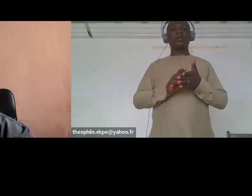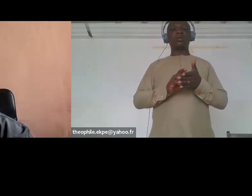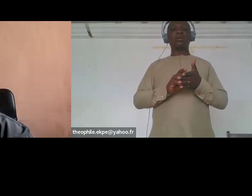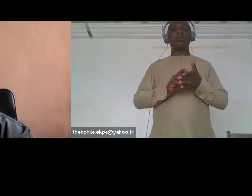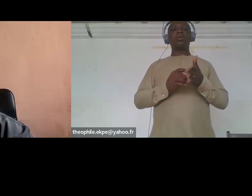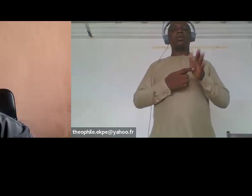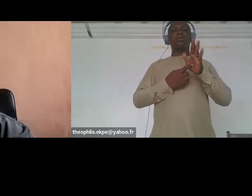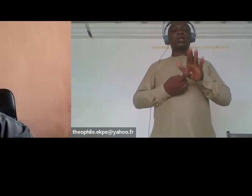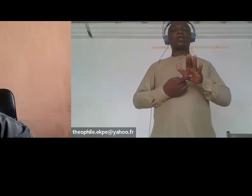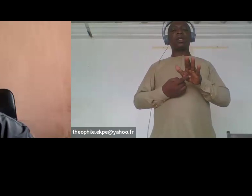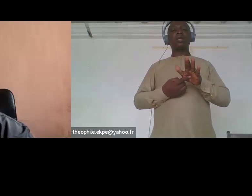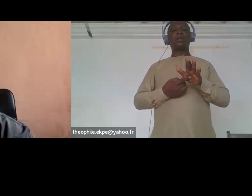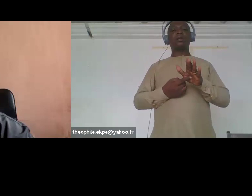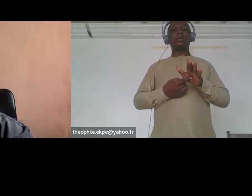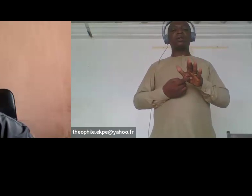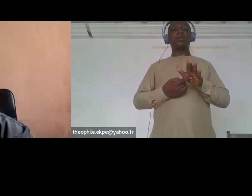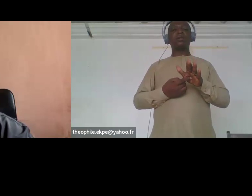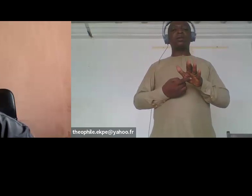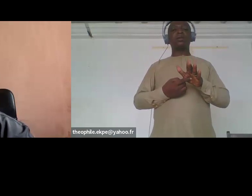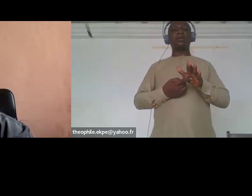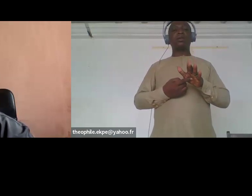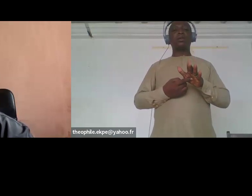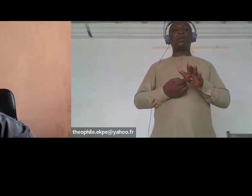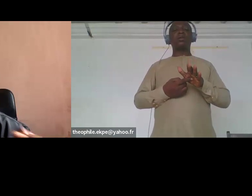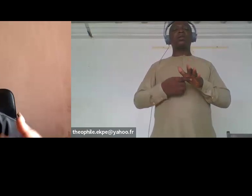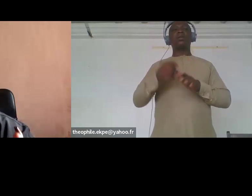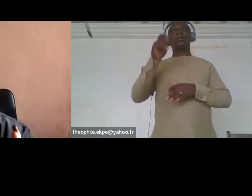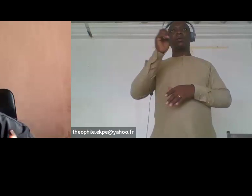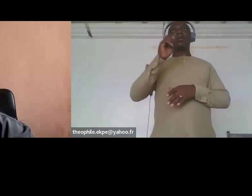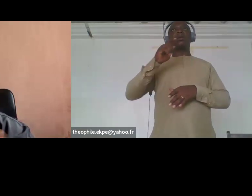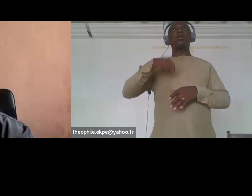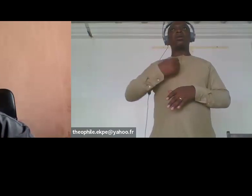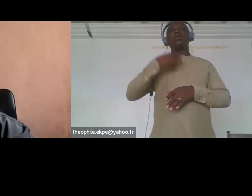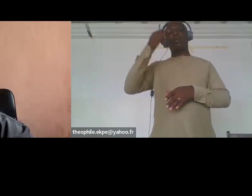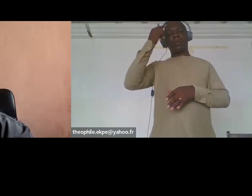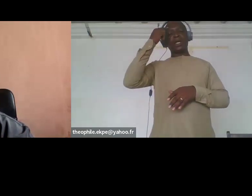disasters so we believe that due to the expertise and rich experience that we